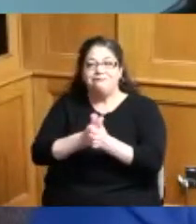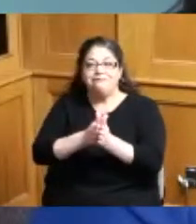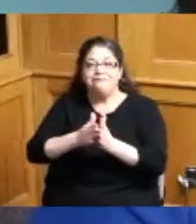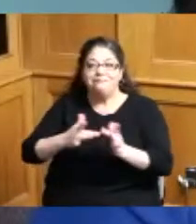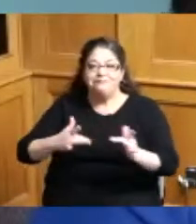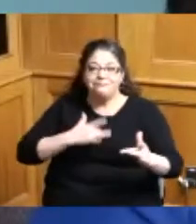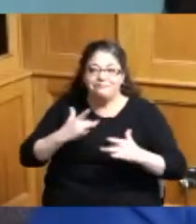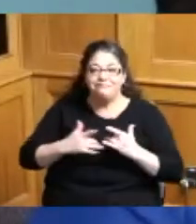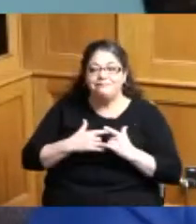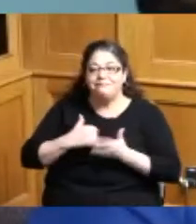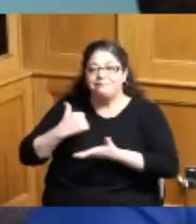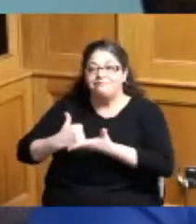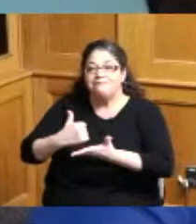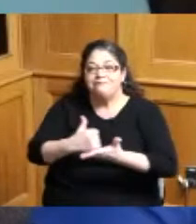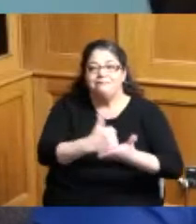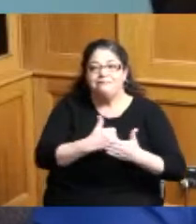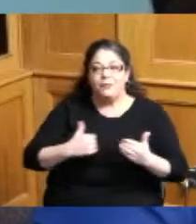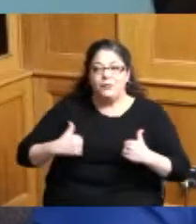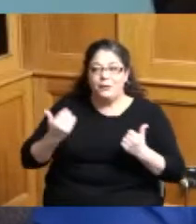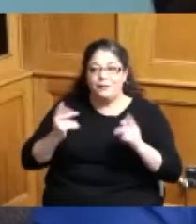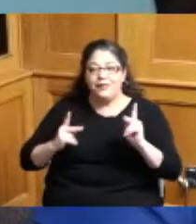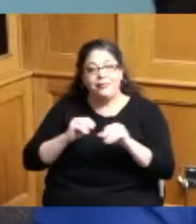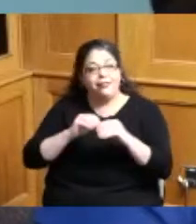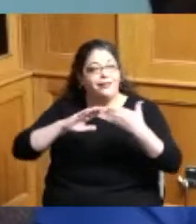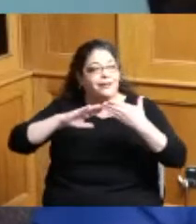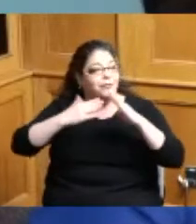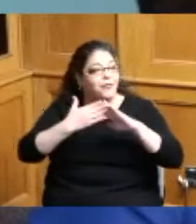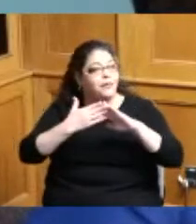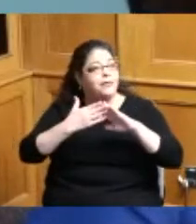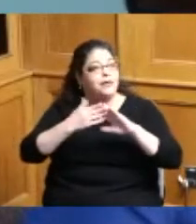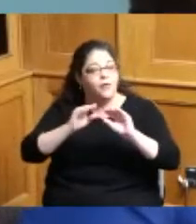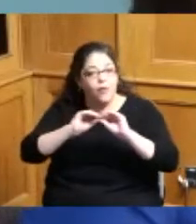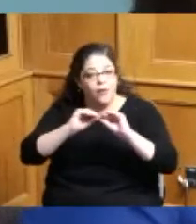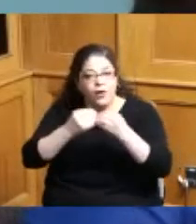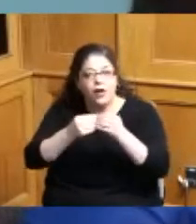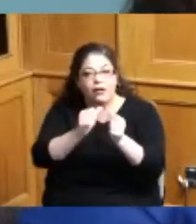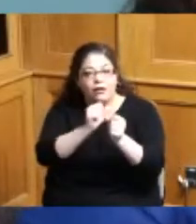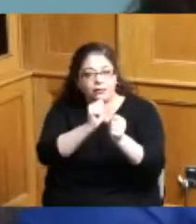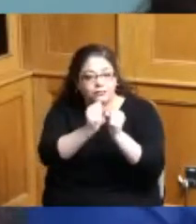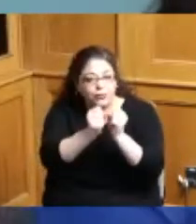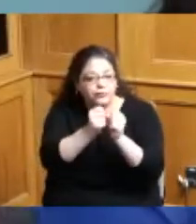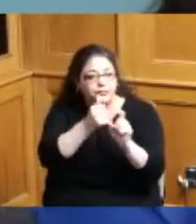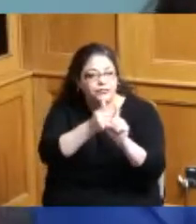youth in the community through organized sports and community activities his efforts have helped